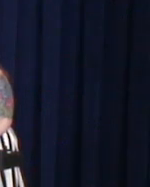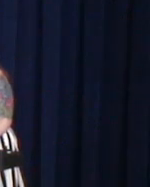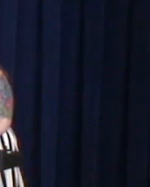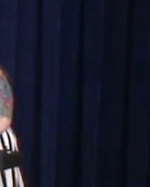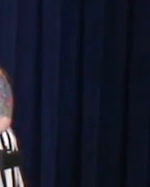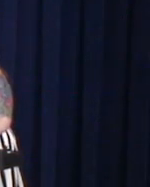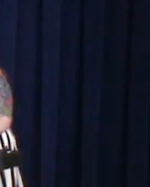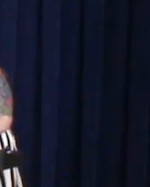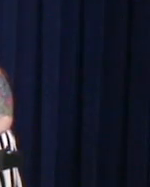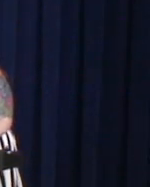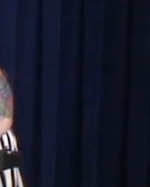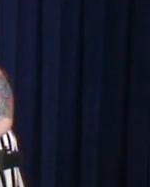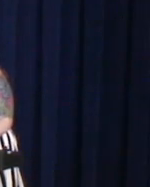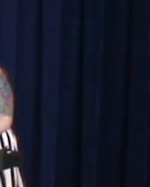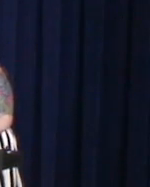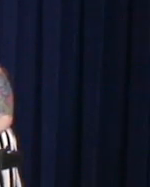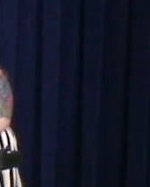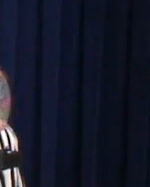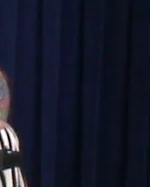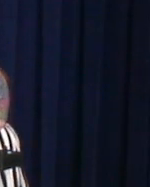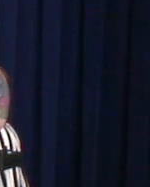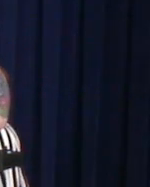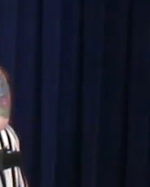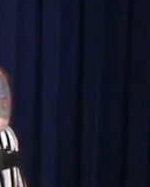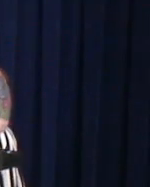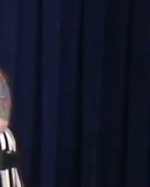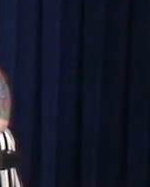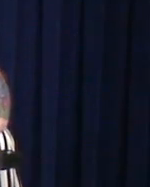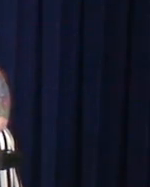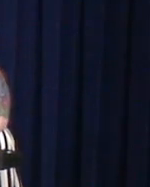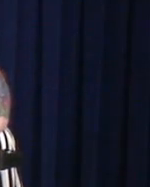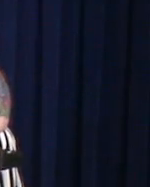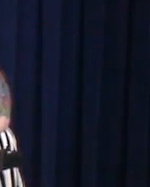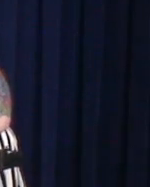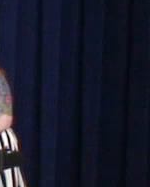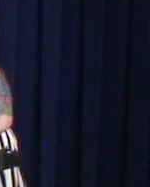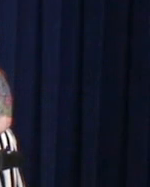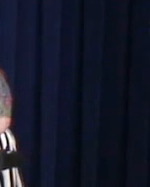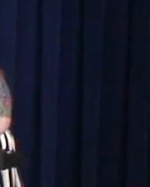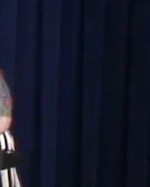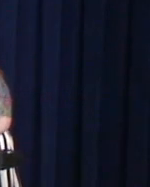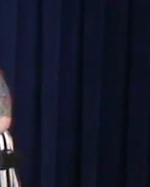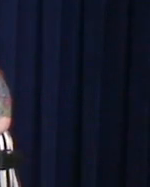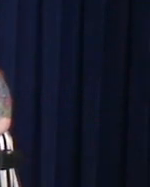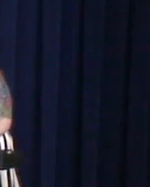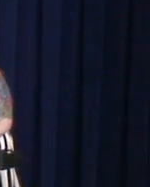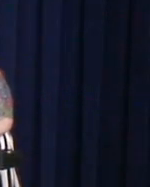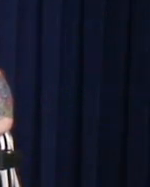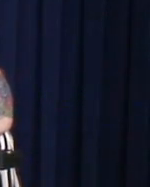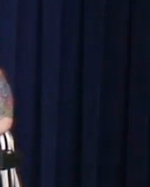I can't change even if I tried.